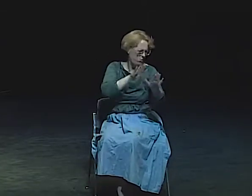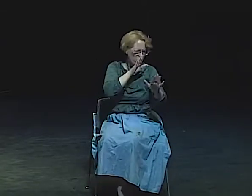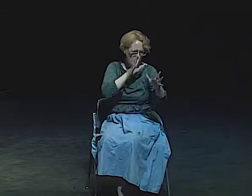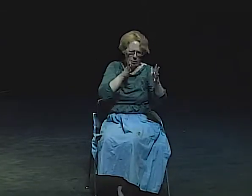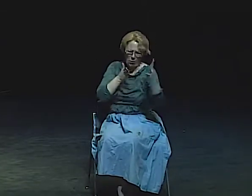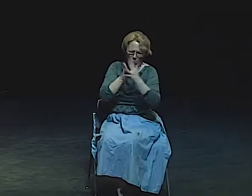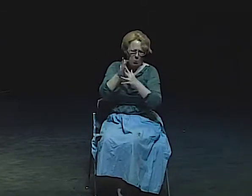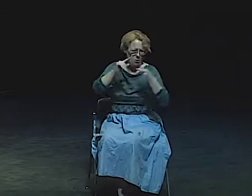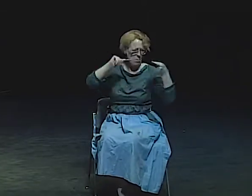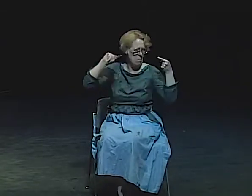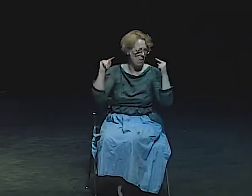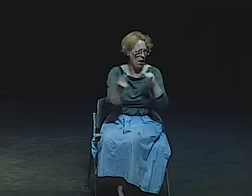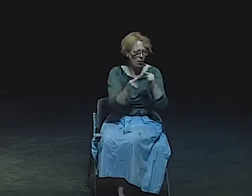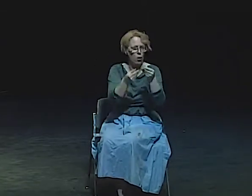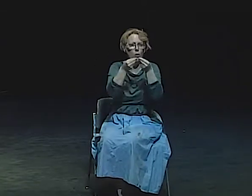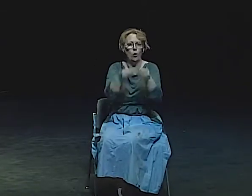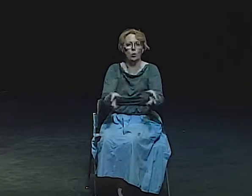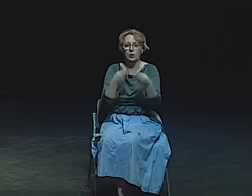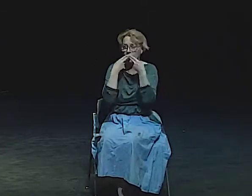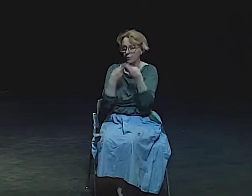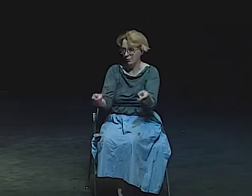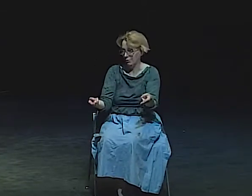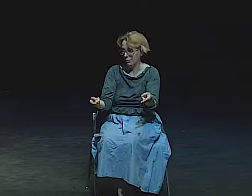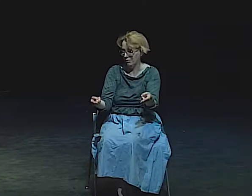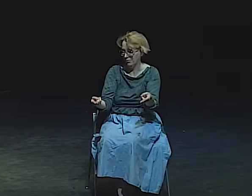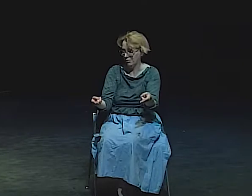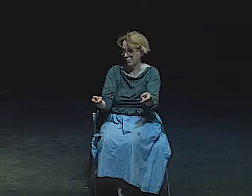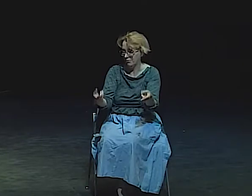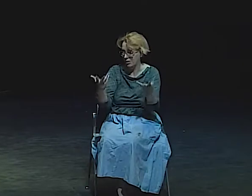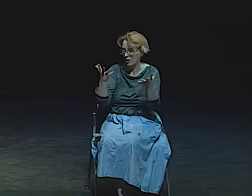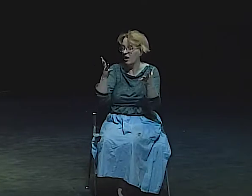YOU KNOW, NORMALLY PEOPLE GO THROUGH PAIN